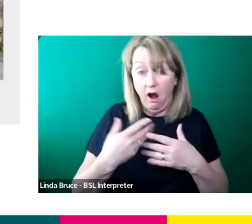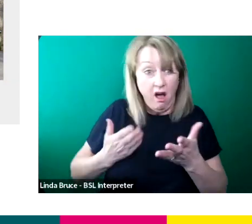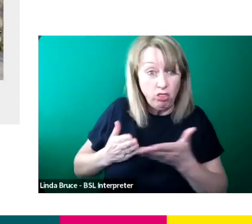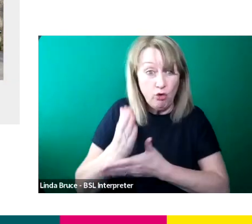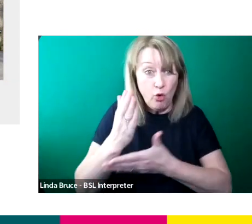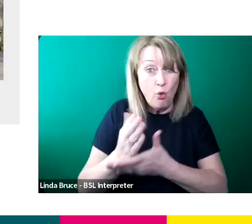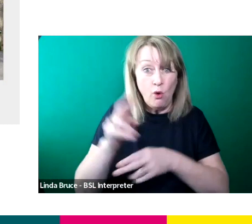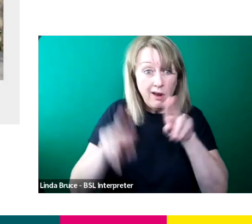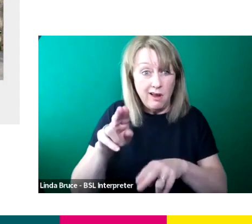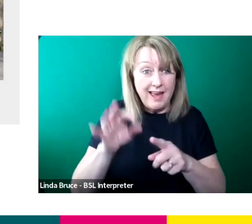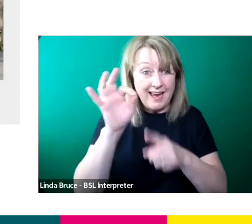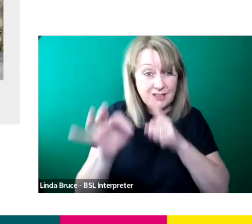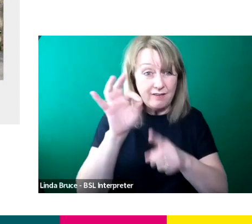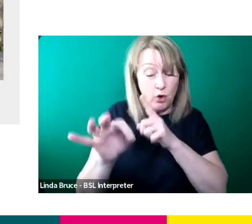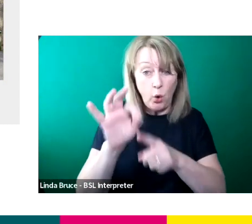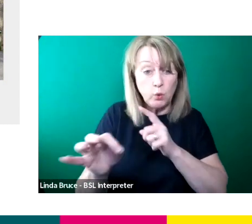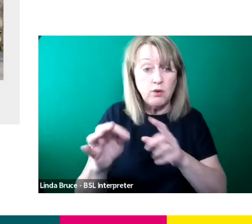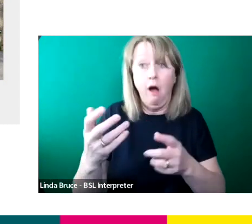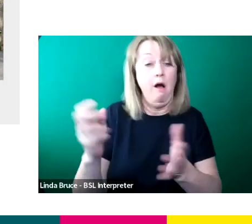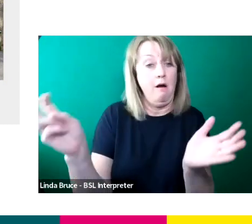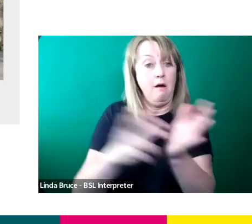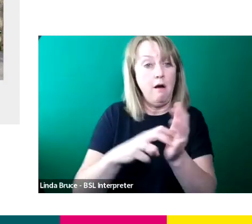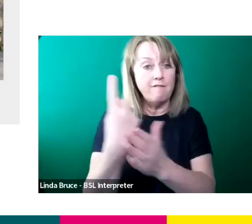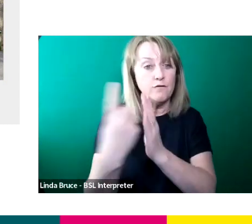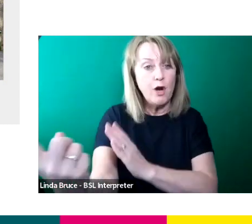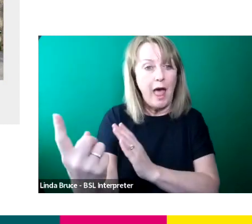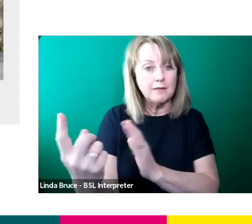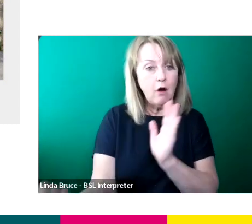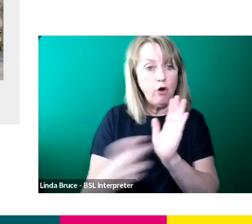and I ended up getting a freelance contract on there which was really good.